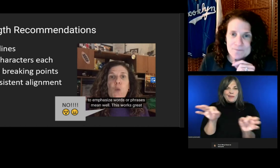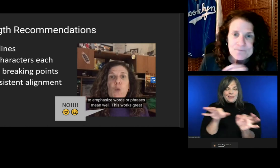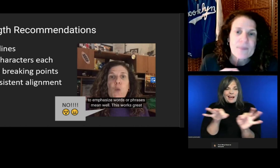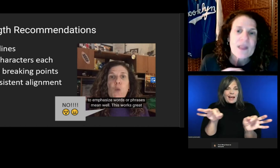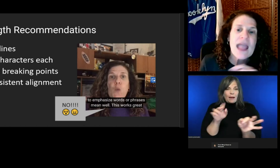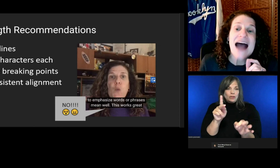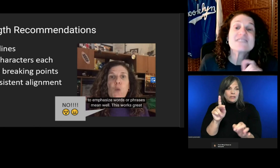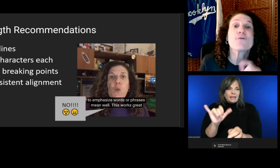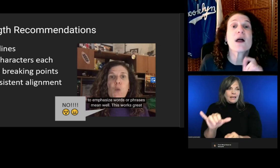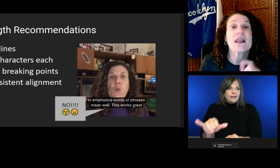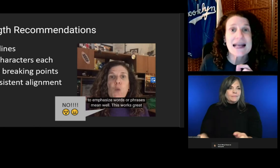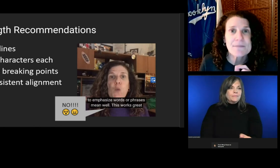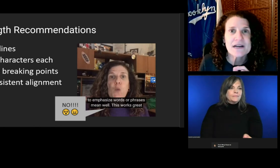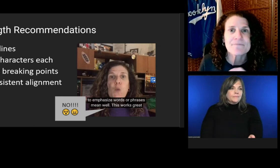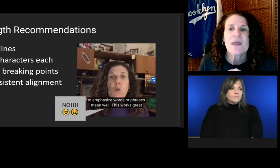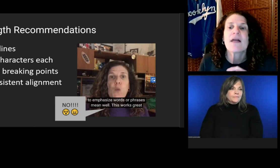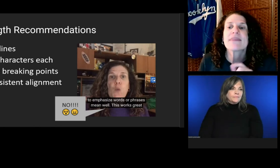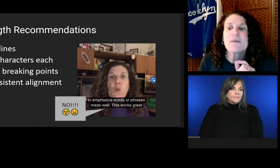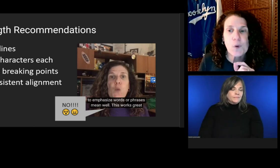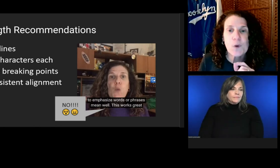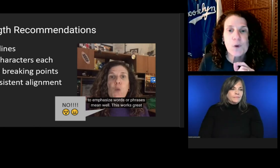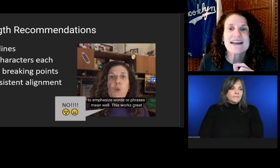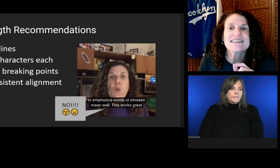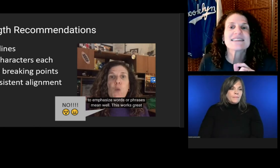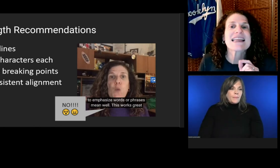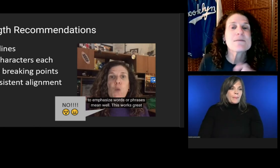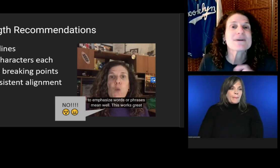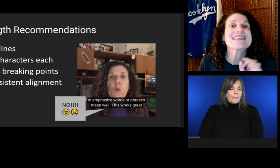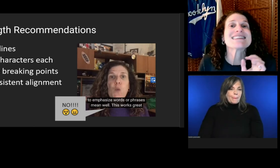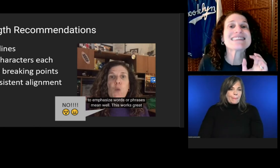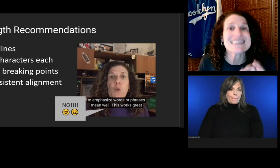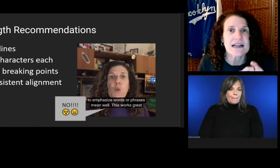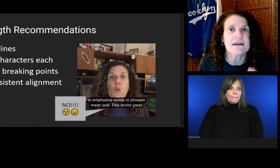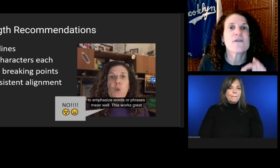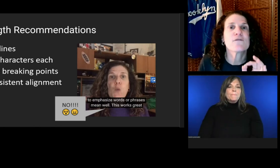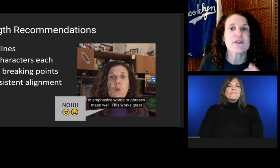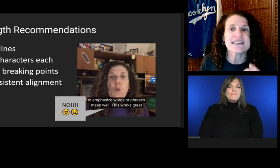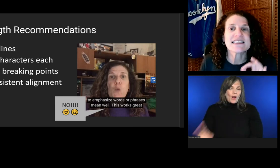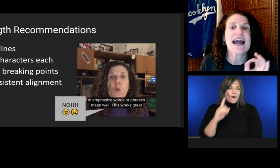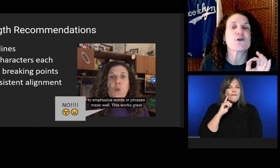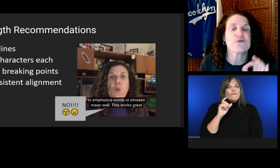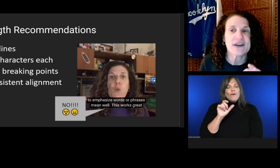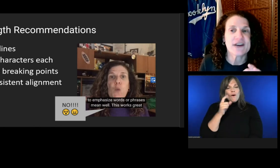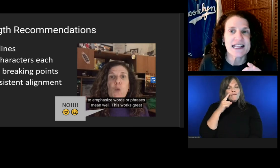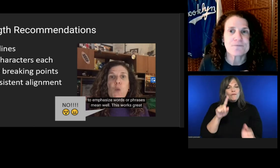As for alignment, the important thing is to keep it consistent for the entire video.